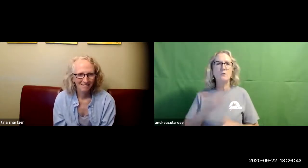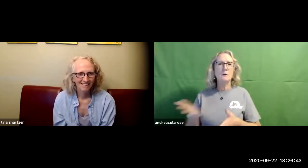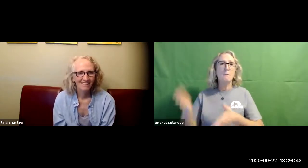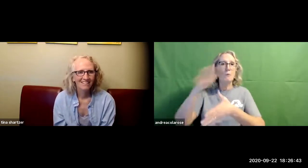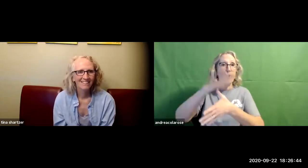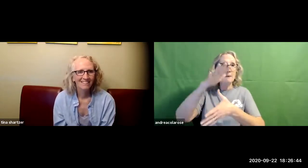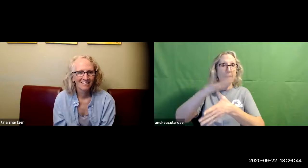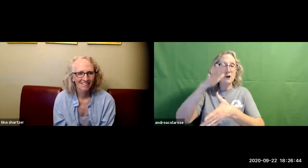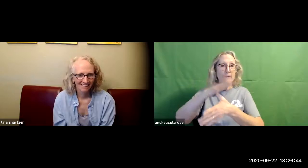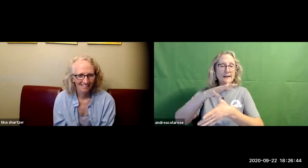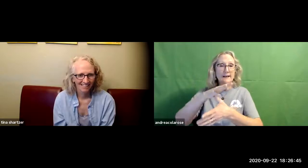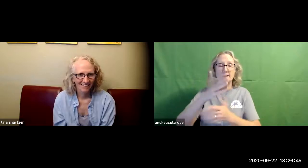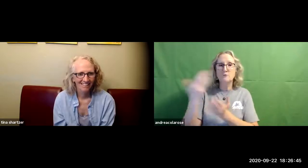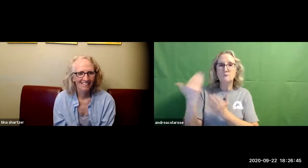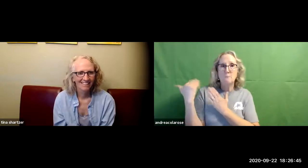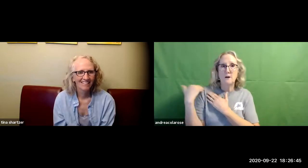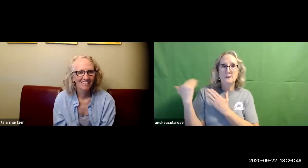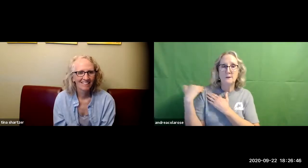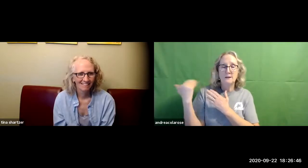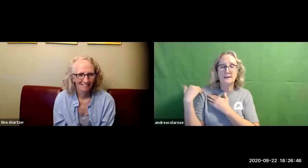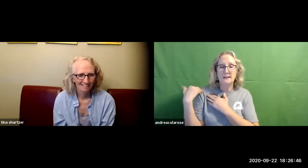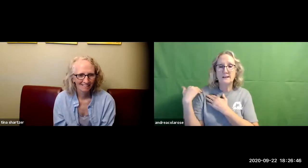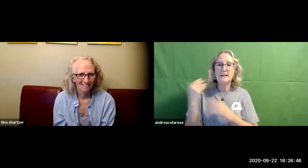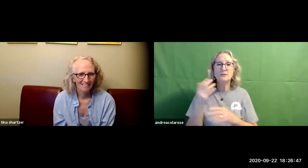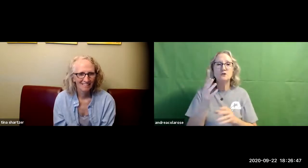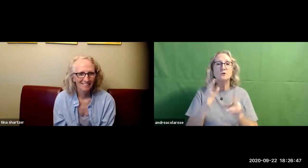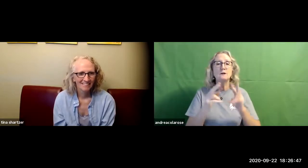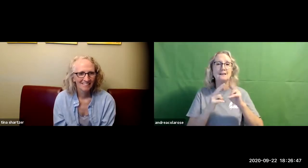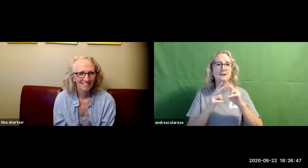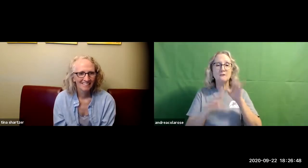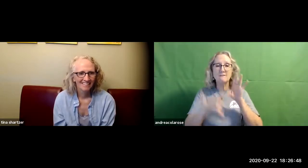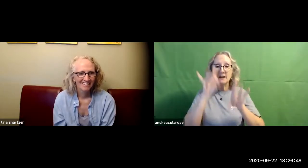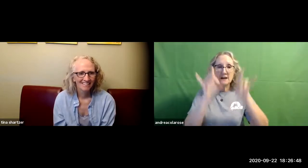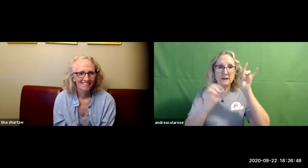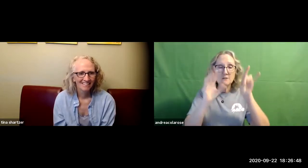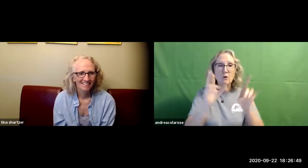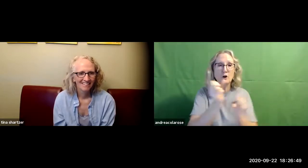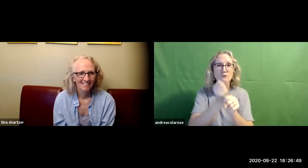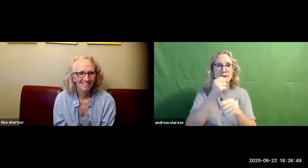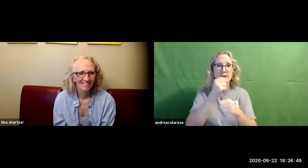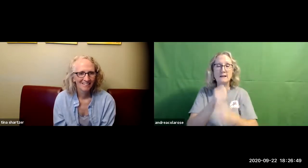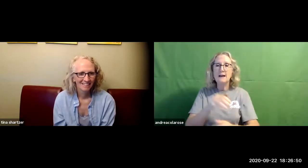resource specialists and our